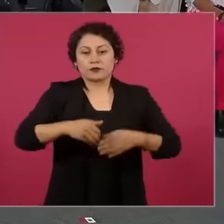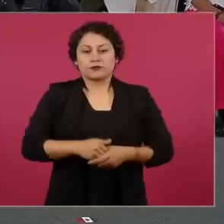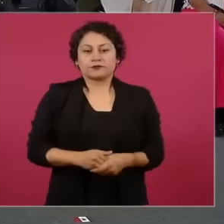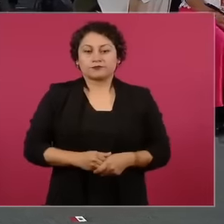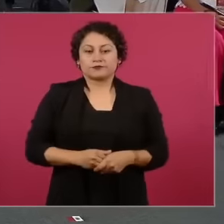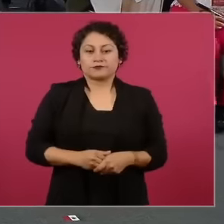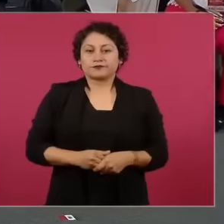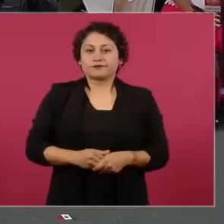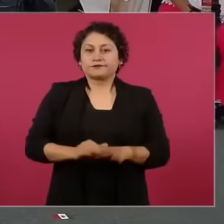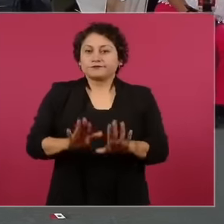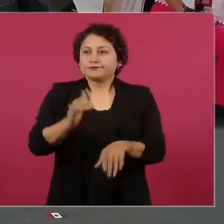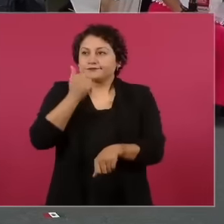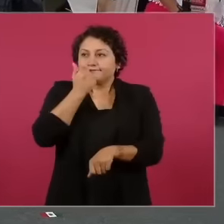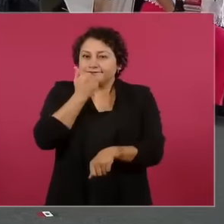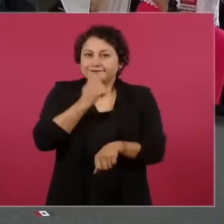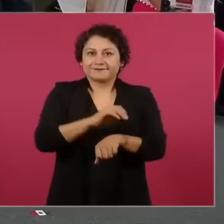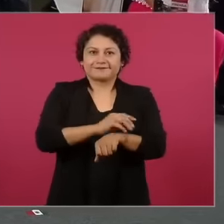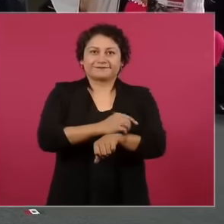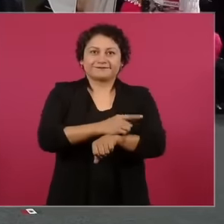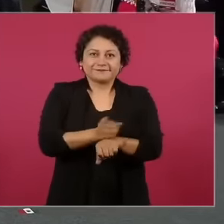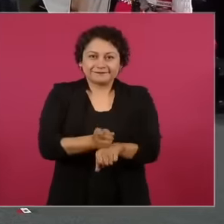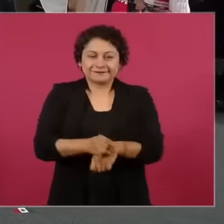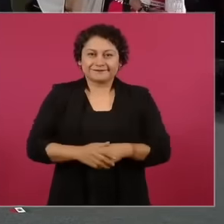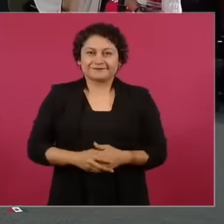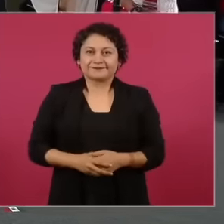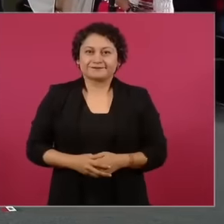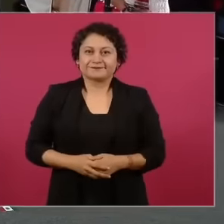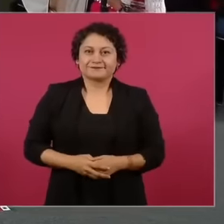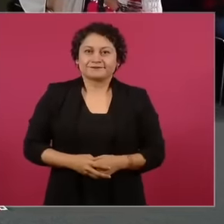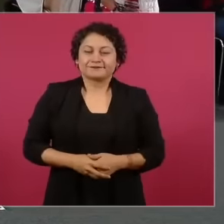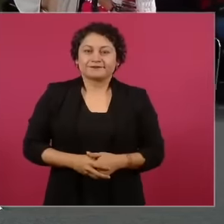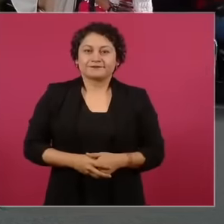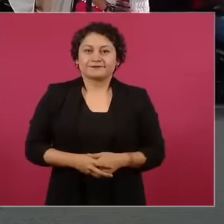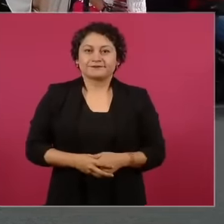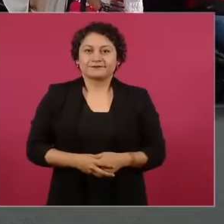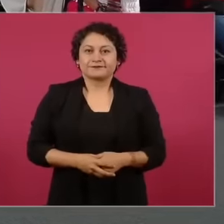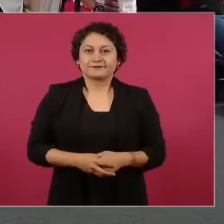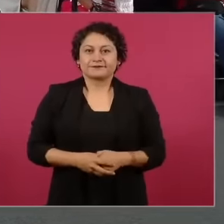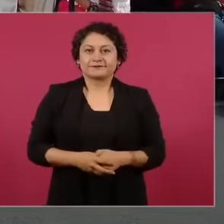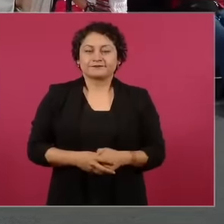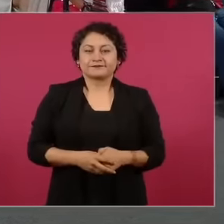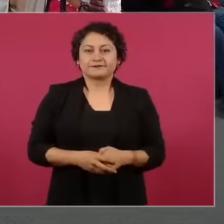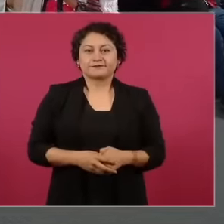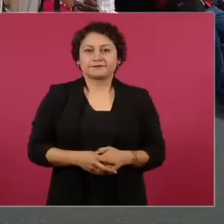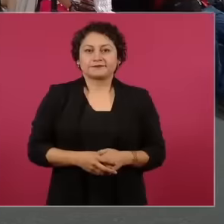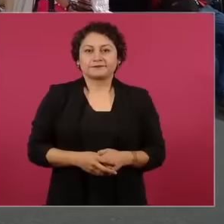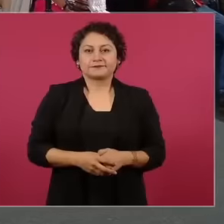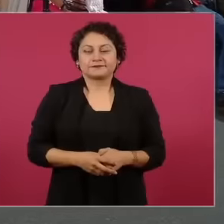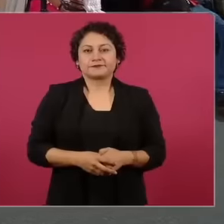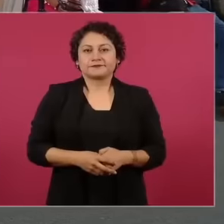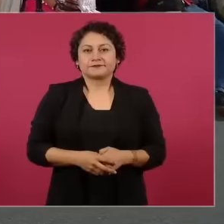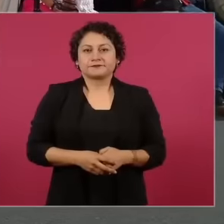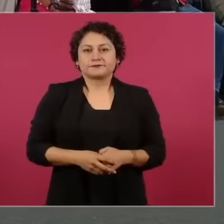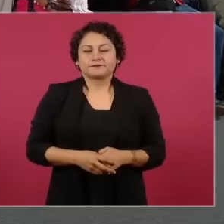happened to me now